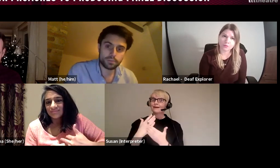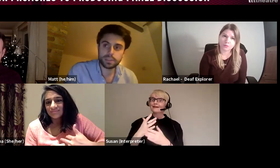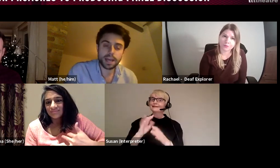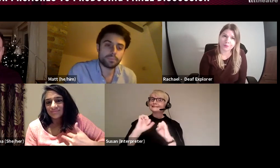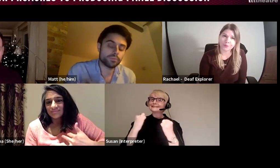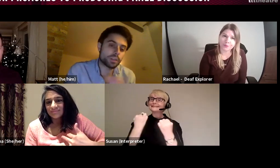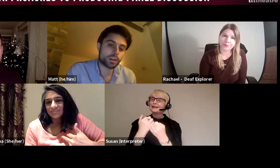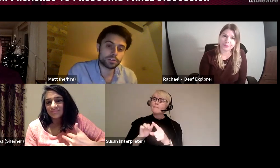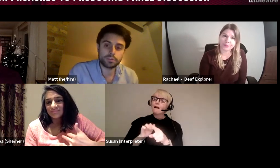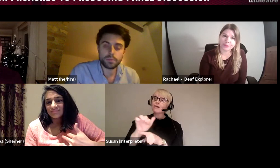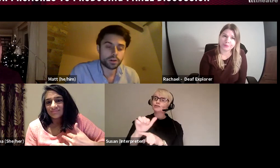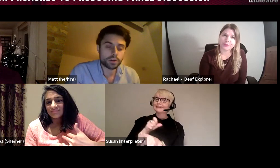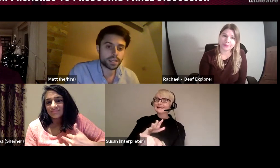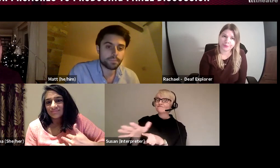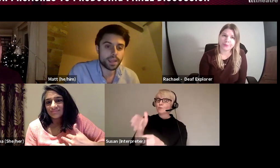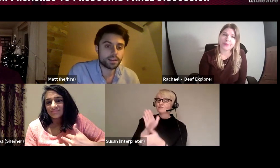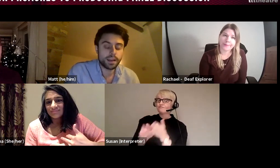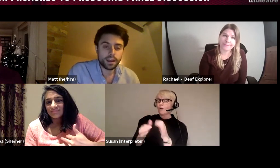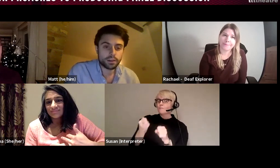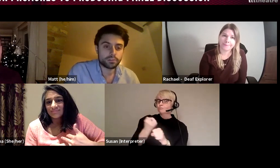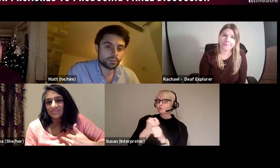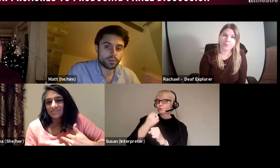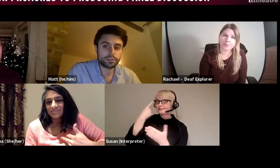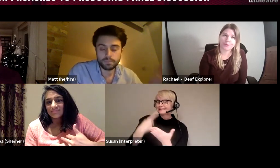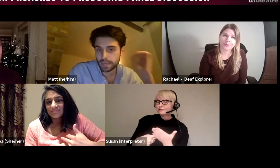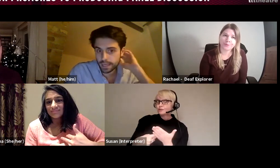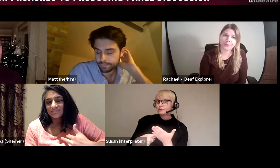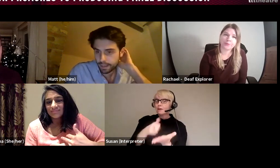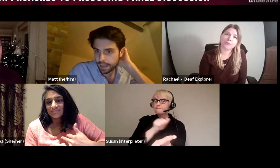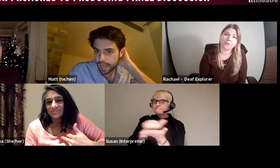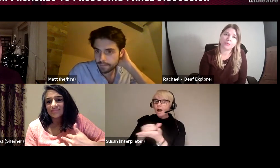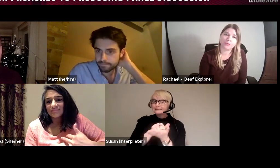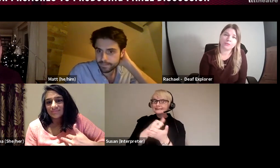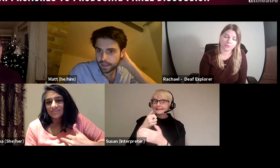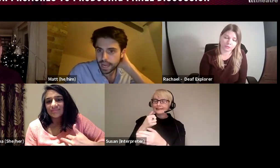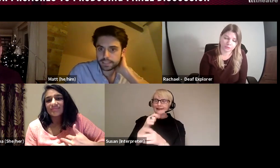set but also the culture of a marketing campaign and the culture of who is going to be there. As a